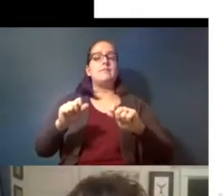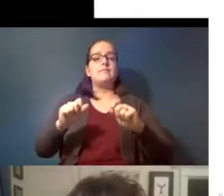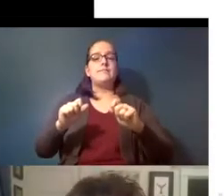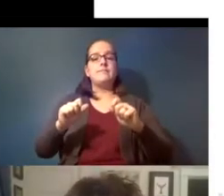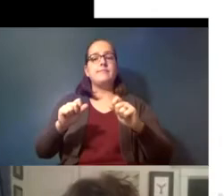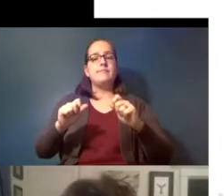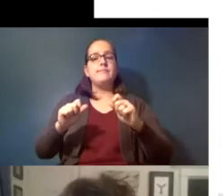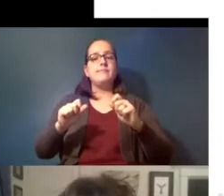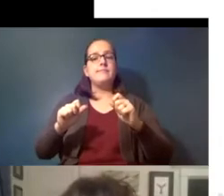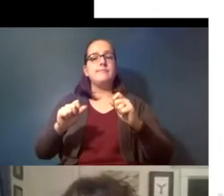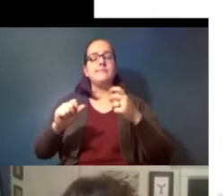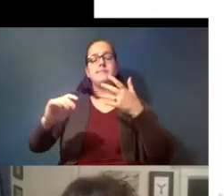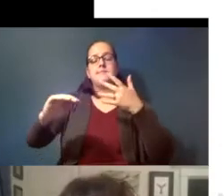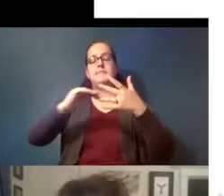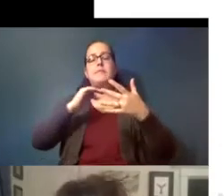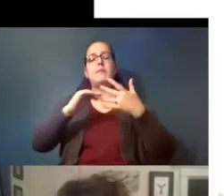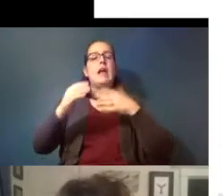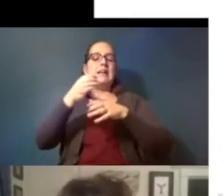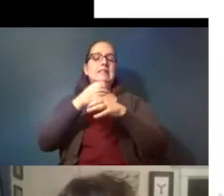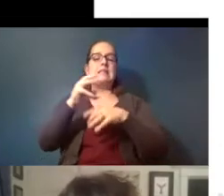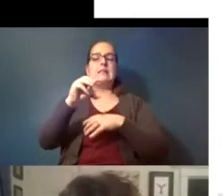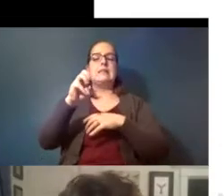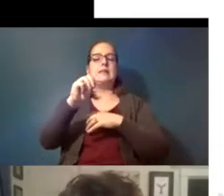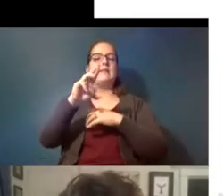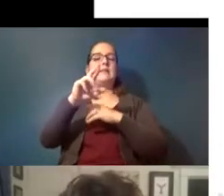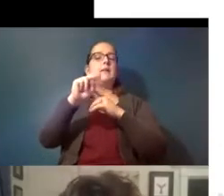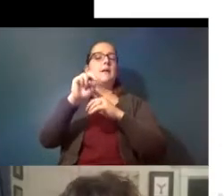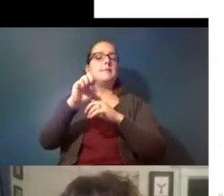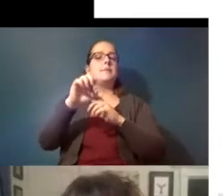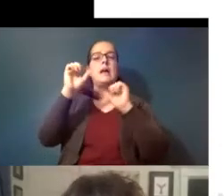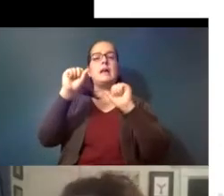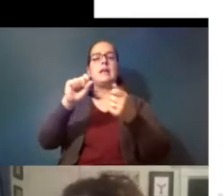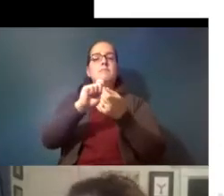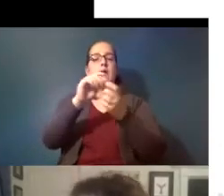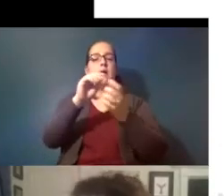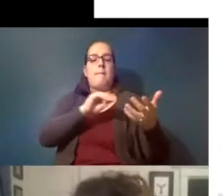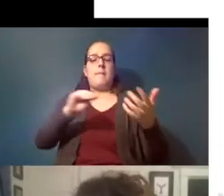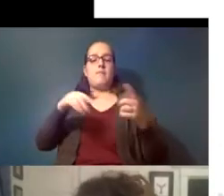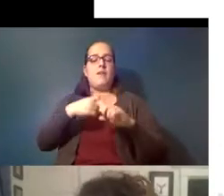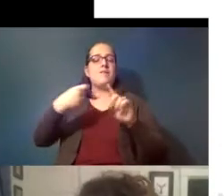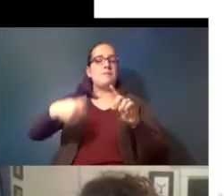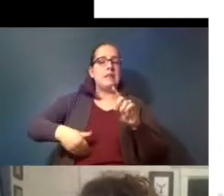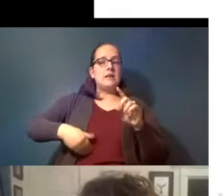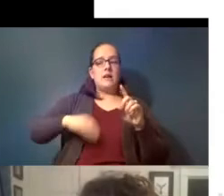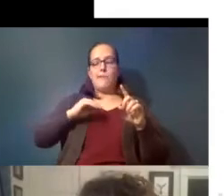cell membranes sometimes they can be translocated from the gut and so you're starting to see more